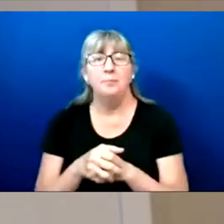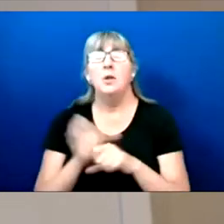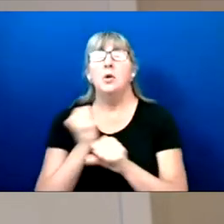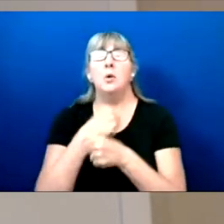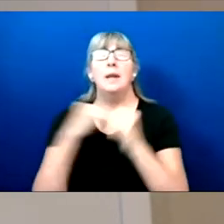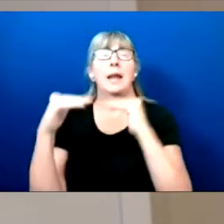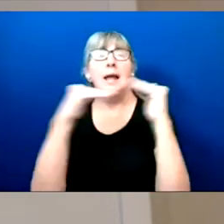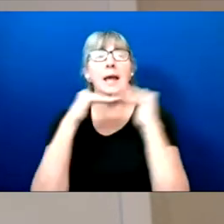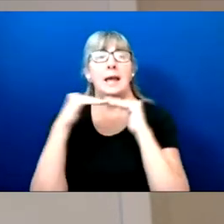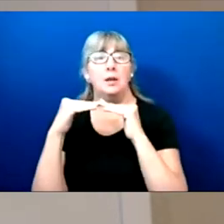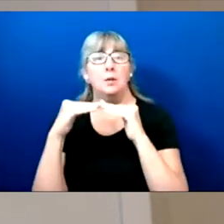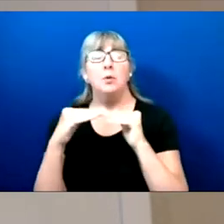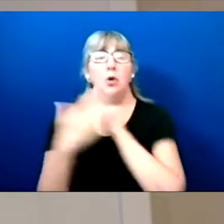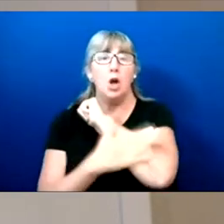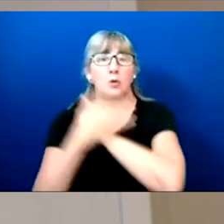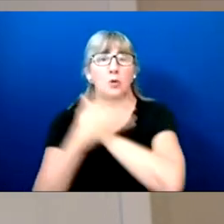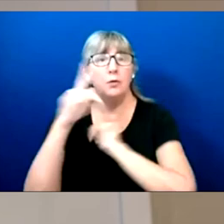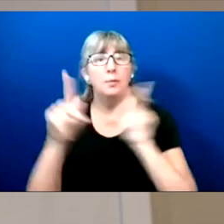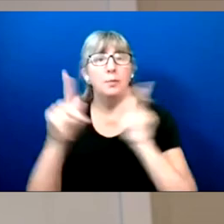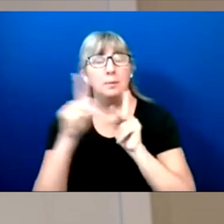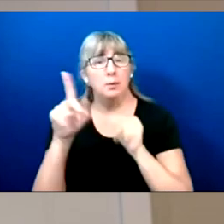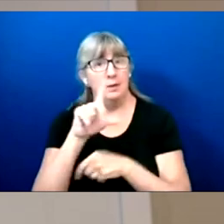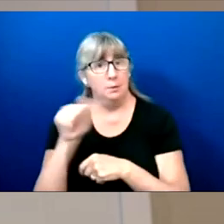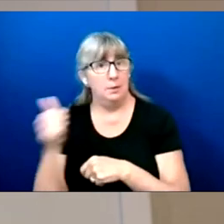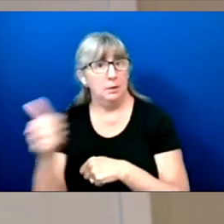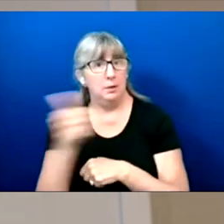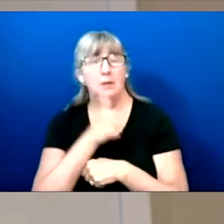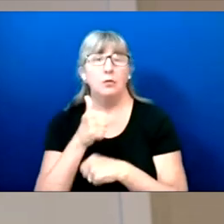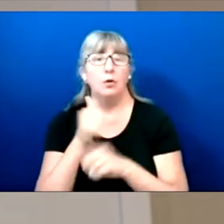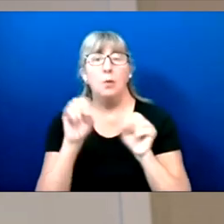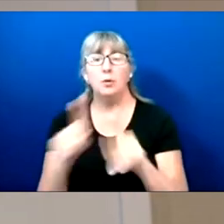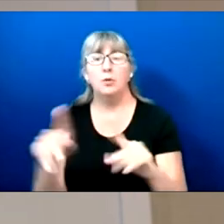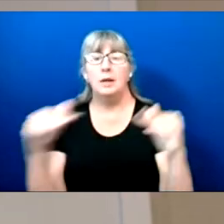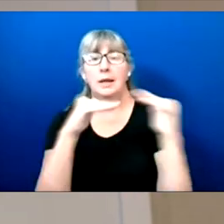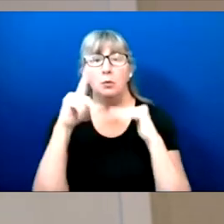Creating an equitable country for people with disabilities in which we have equal opportunity